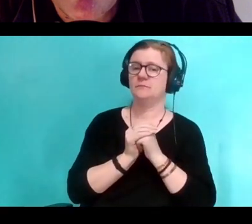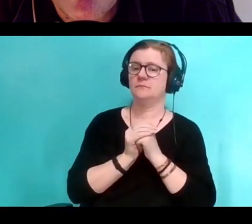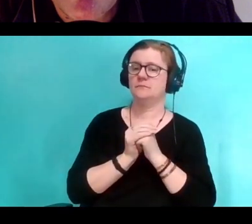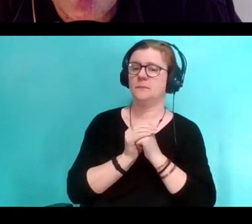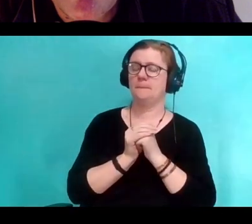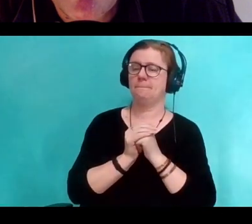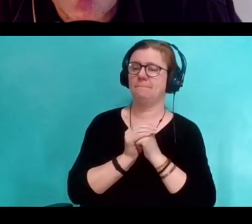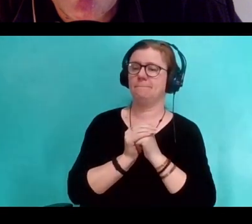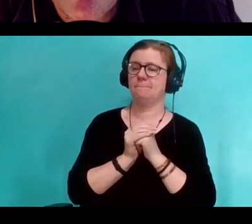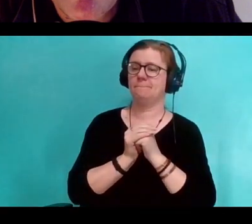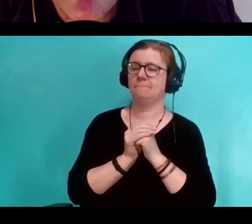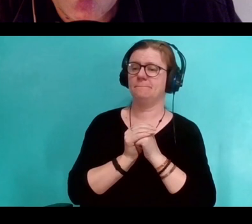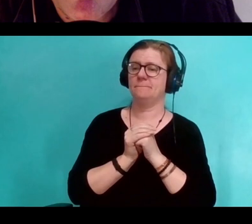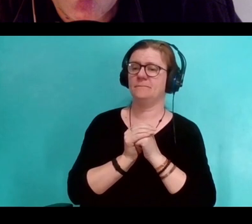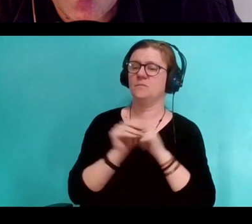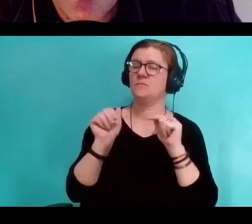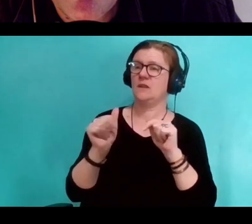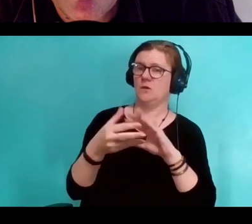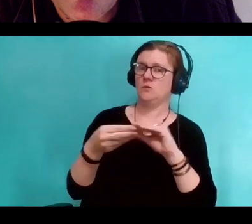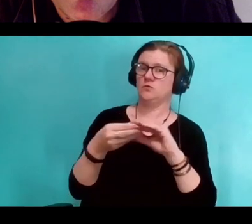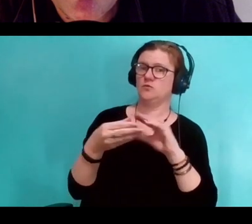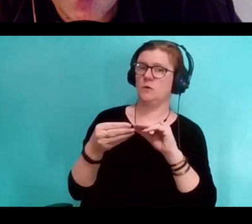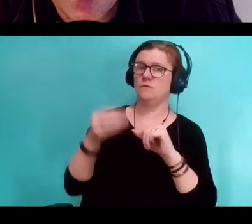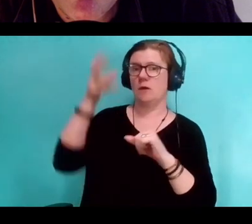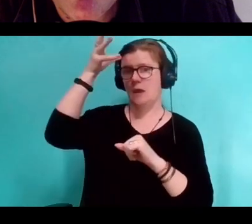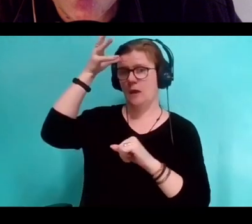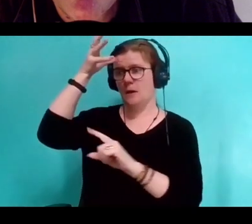because it's the story of a father with a disabled child.